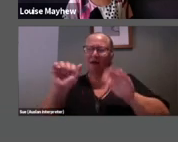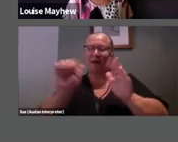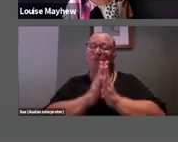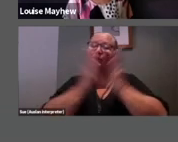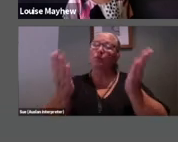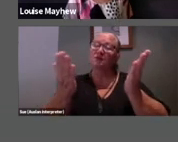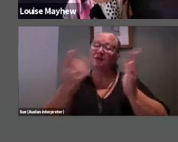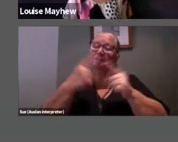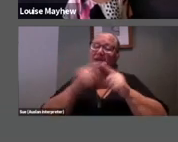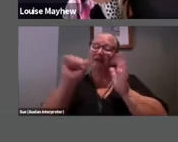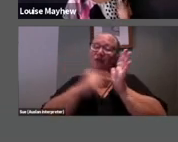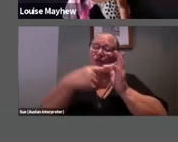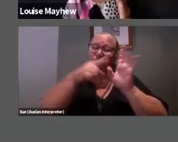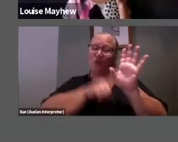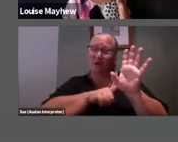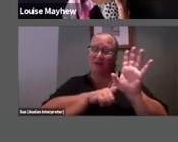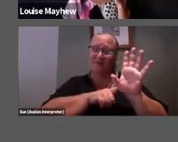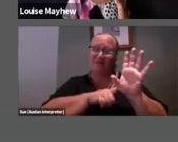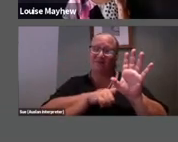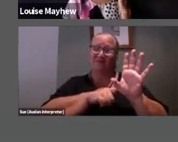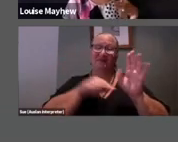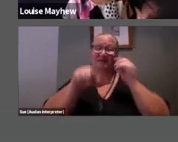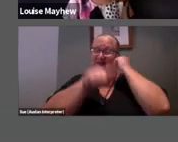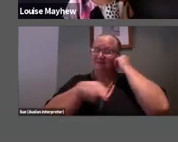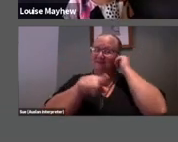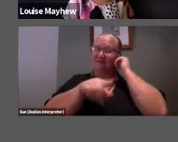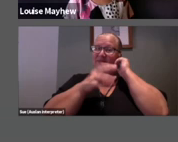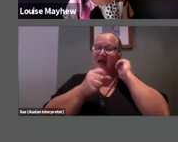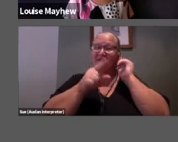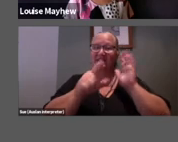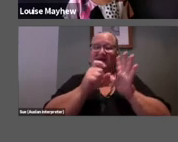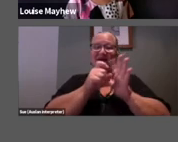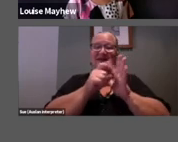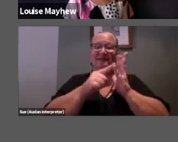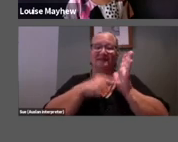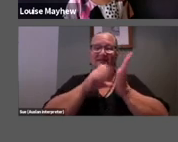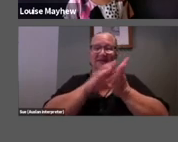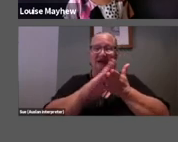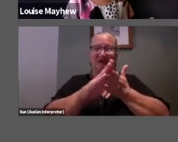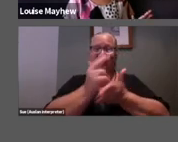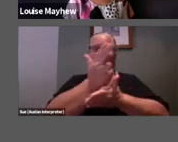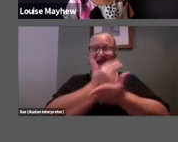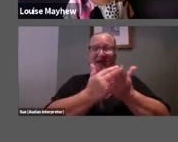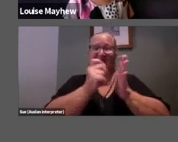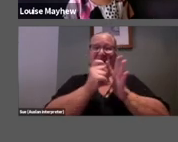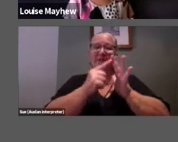Gathered here we have the Dutch artist Pierre Mondrian from De Stijl,